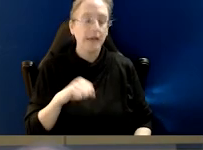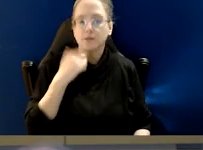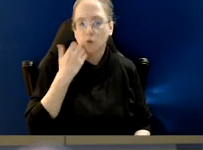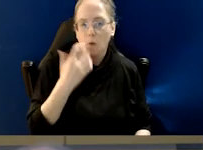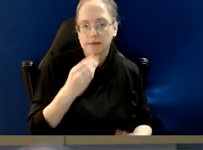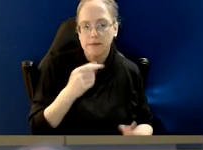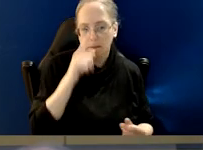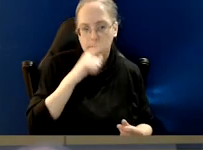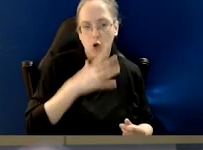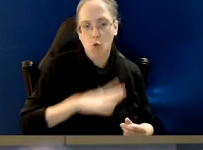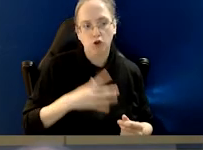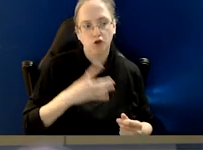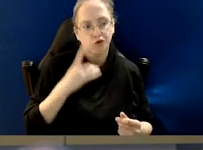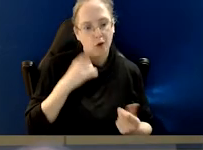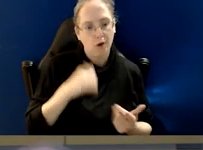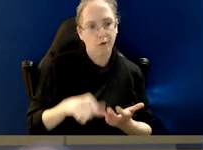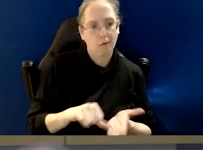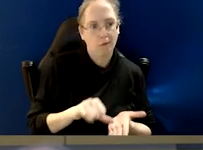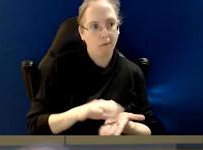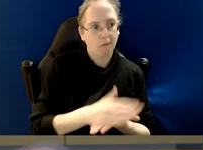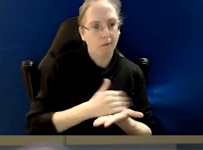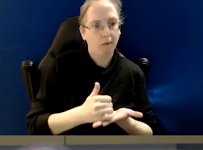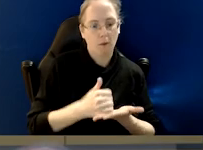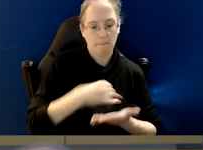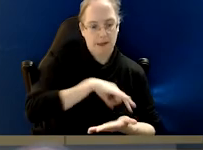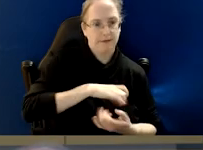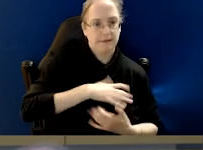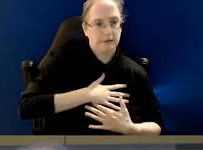are motivated to gain a personal benefit.